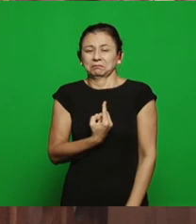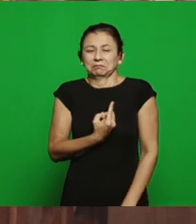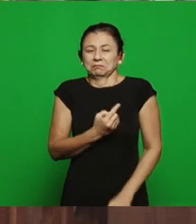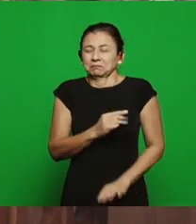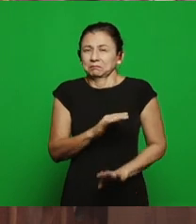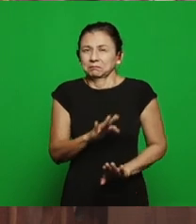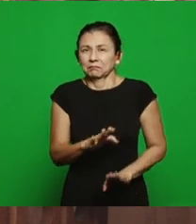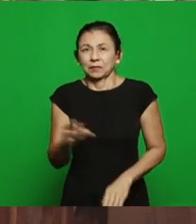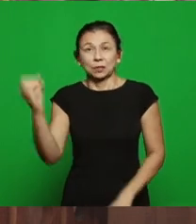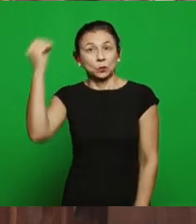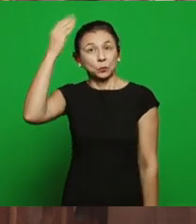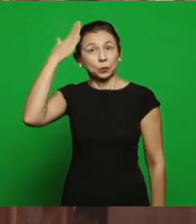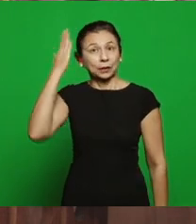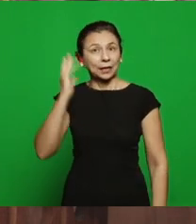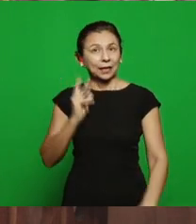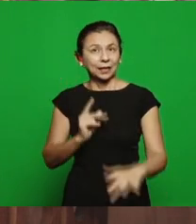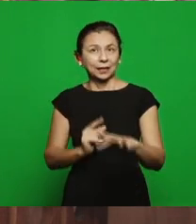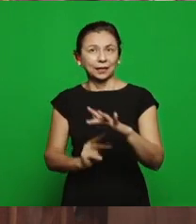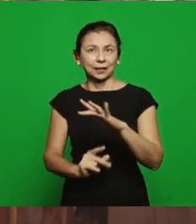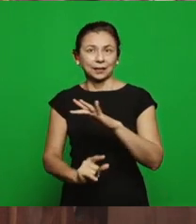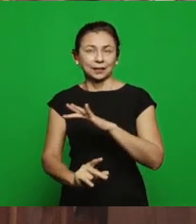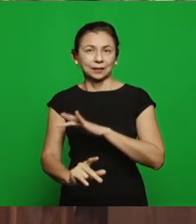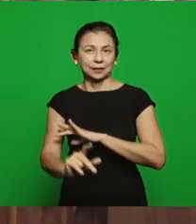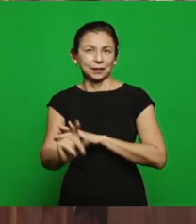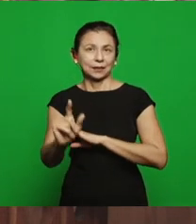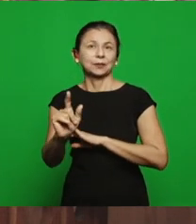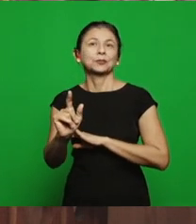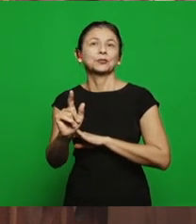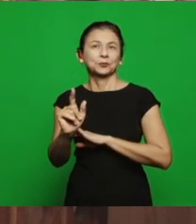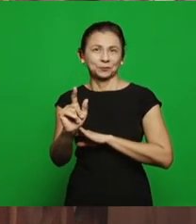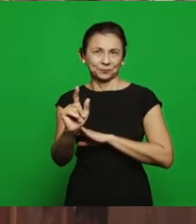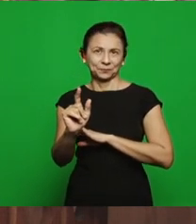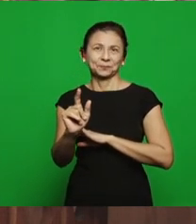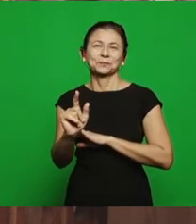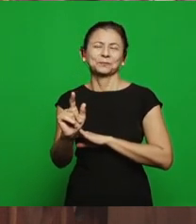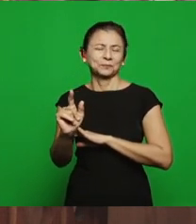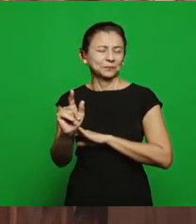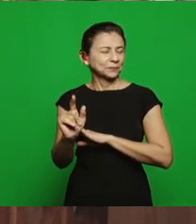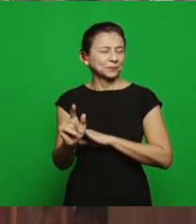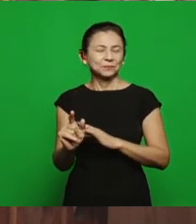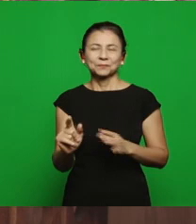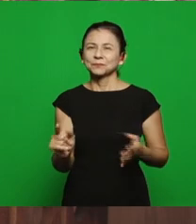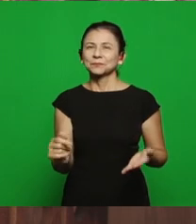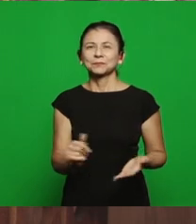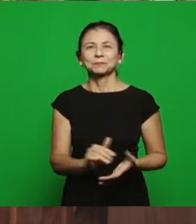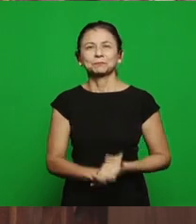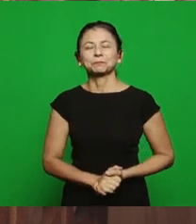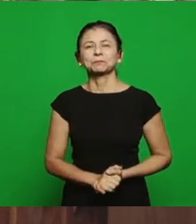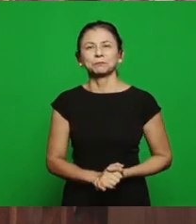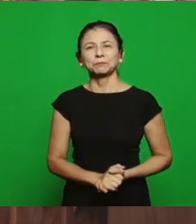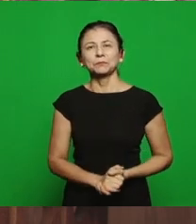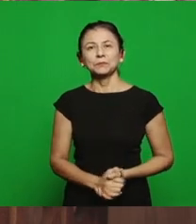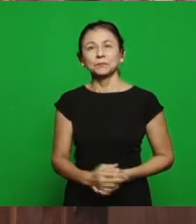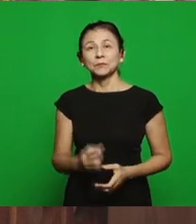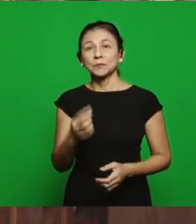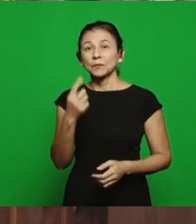endures because it leaves the first time of the church, from the first day of creation and goes